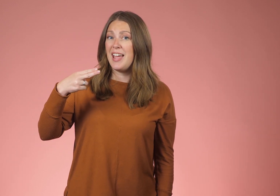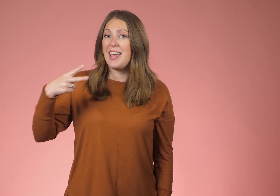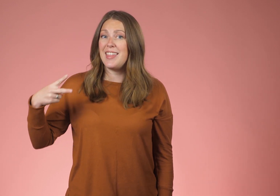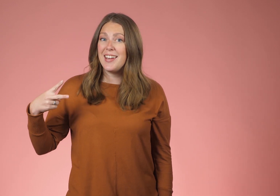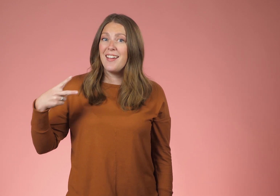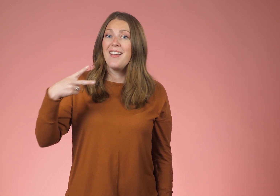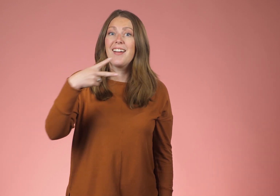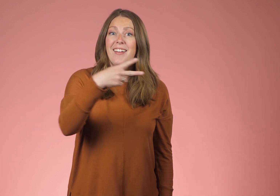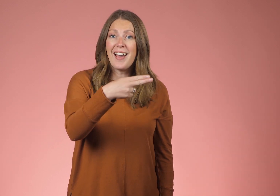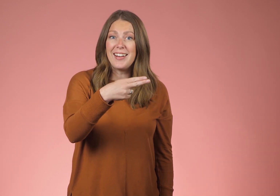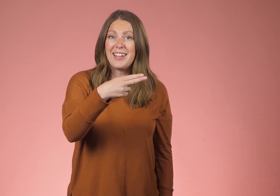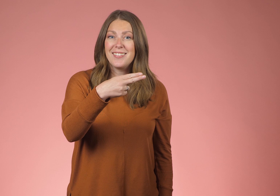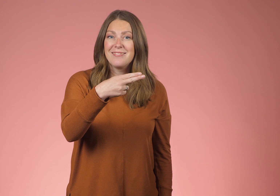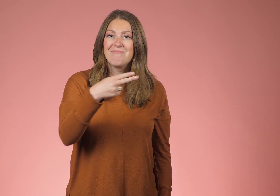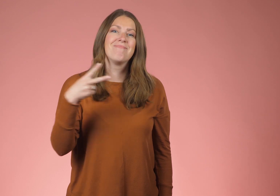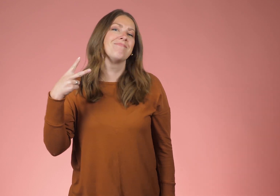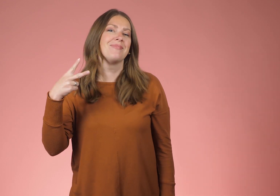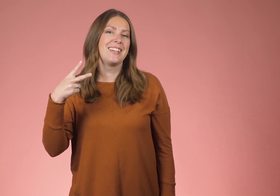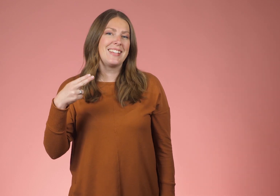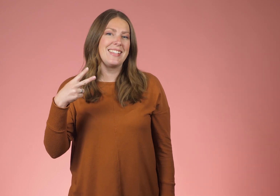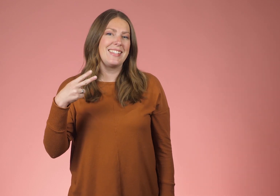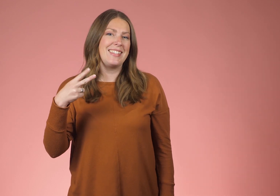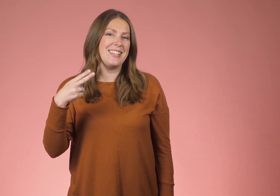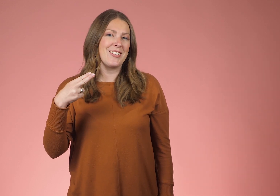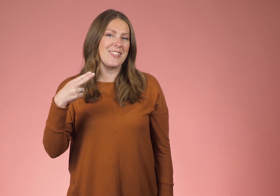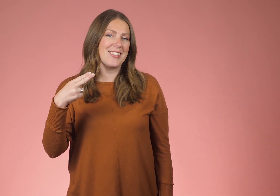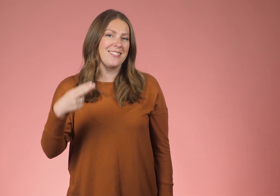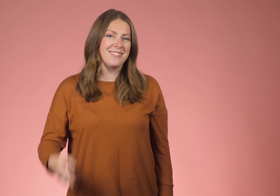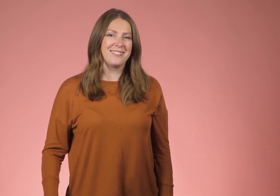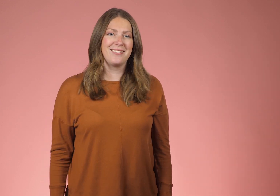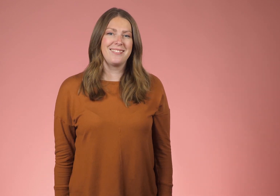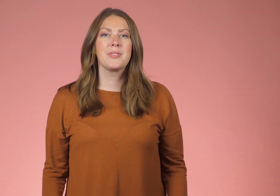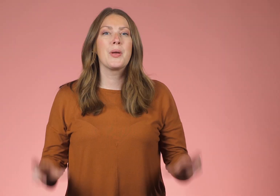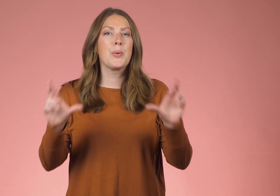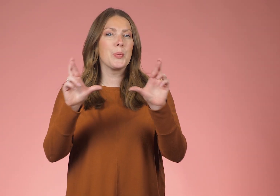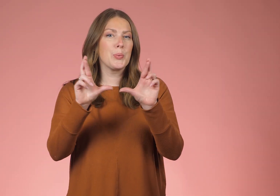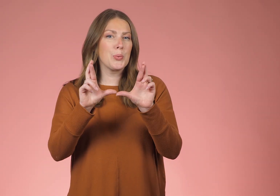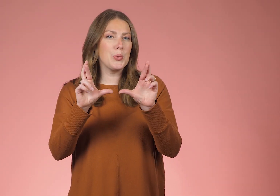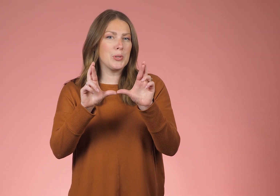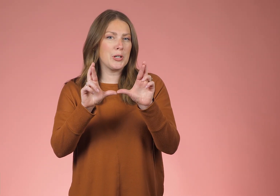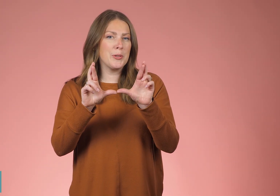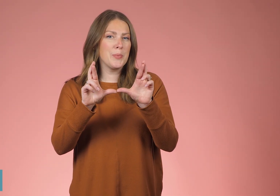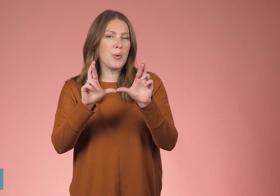And then cutting. Scissors. Ruler.